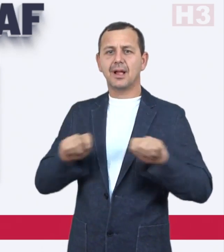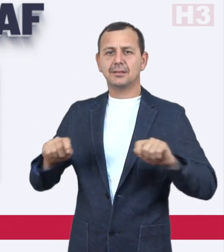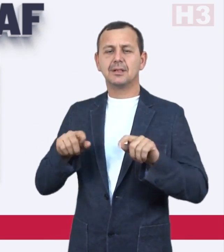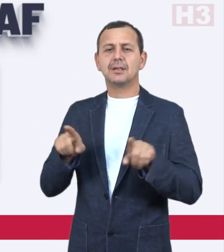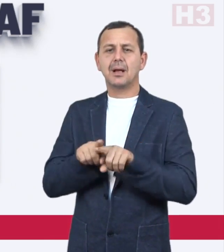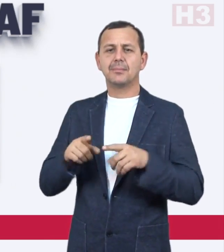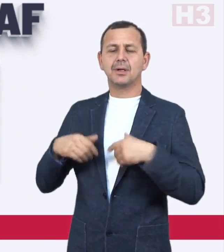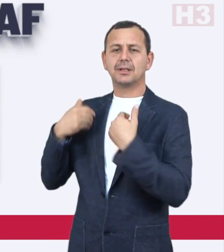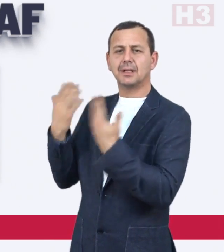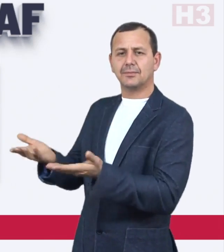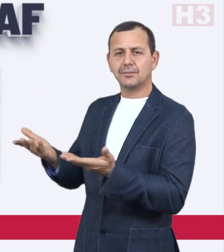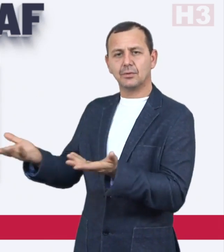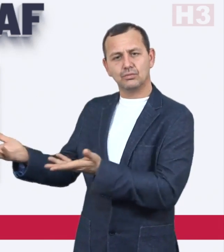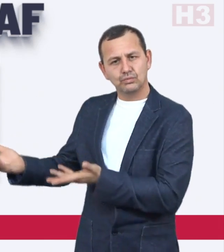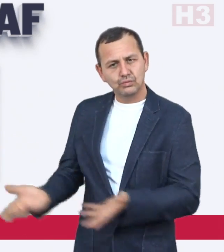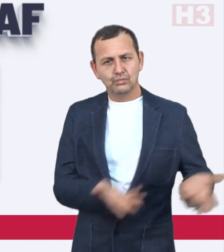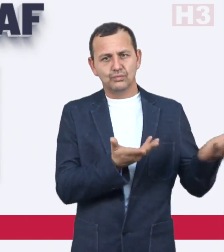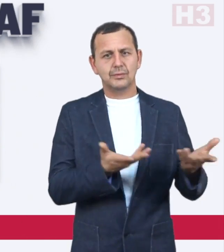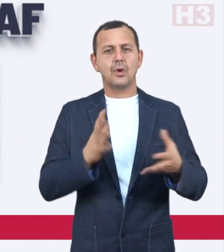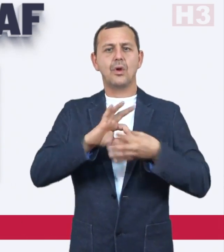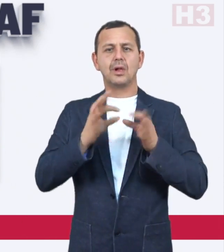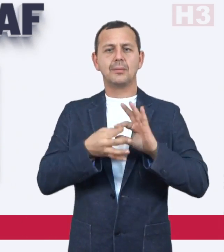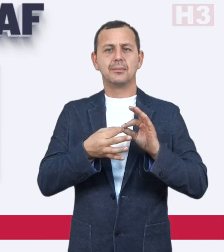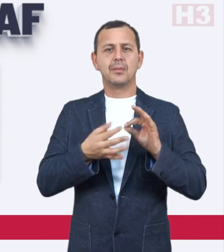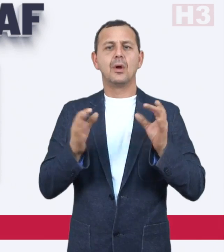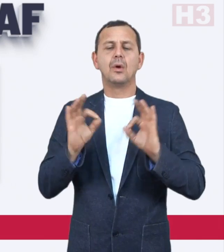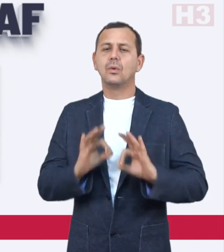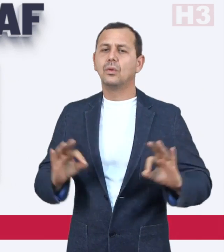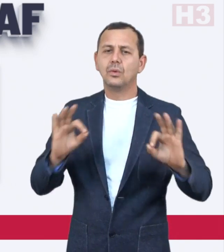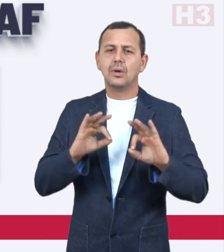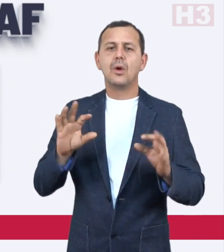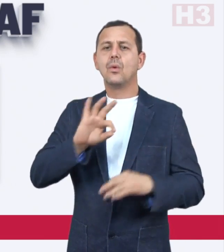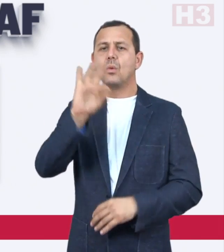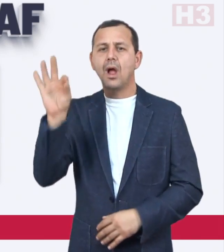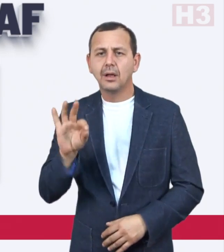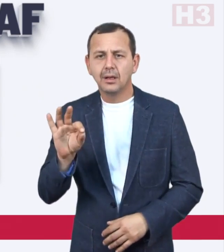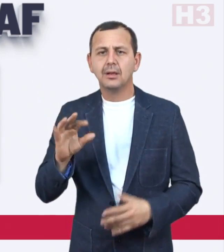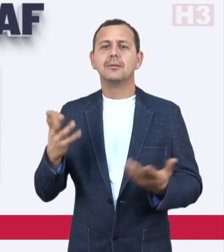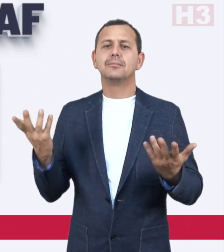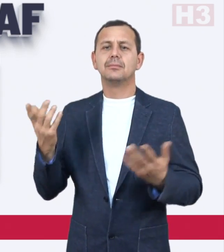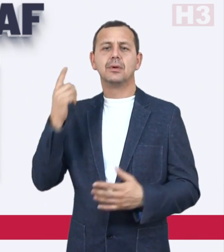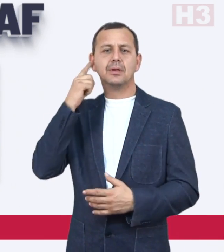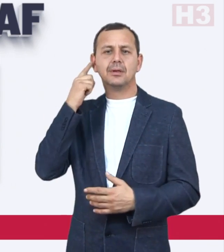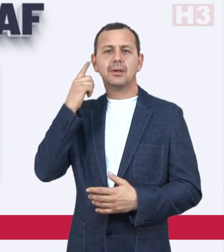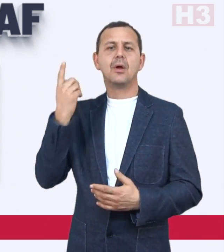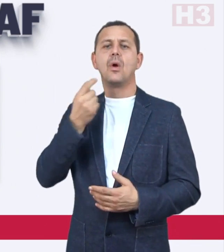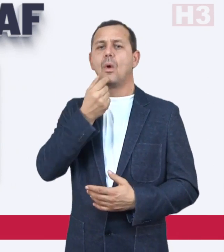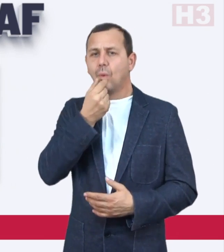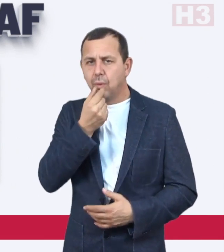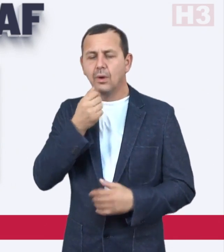him a chance to compete in the Olympics